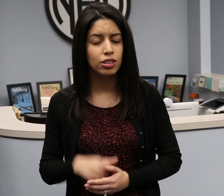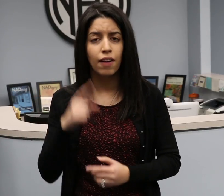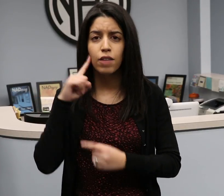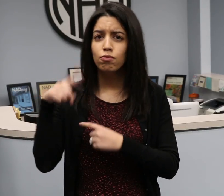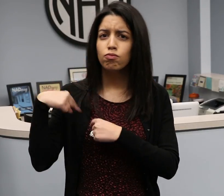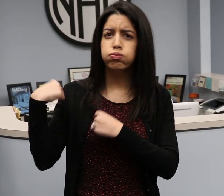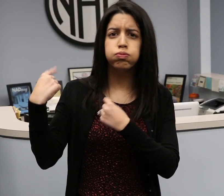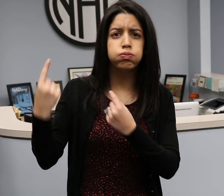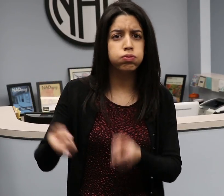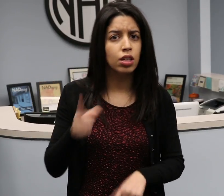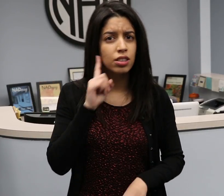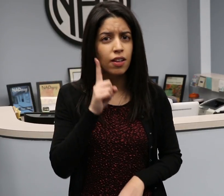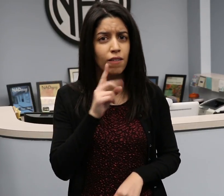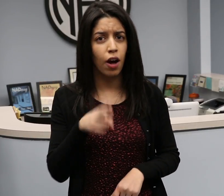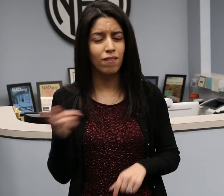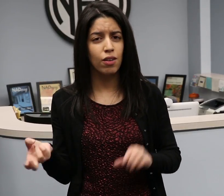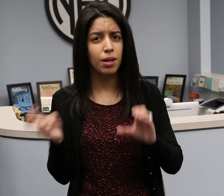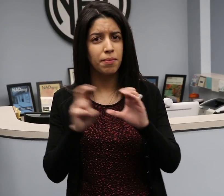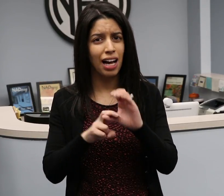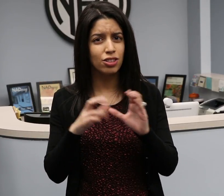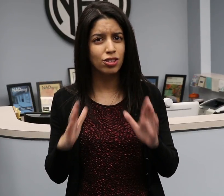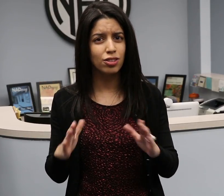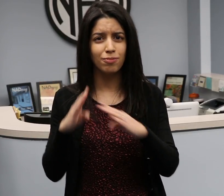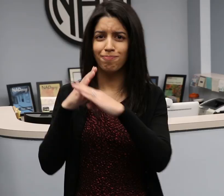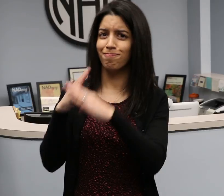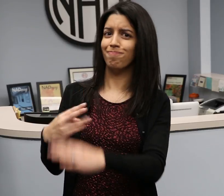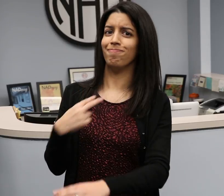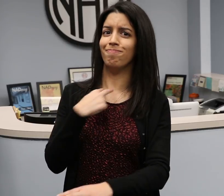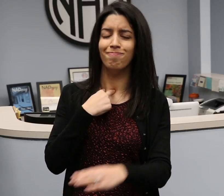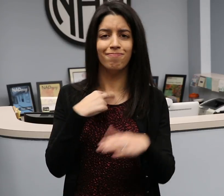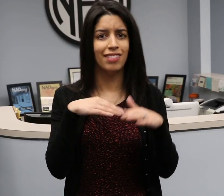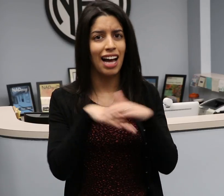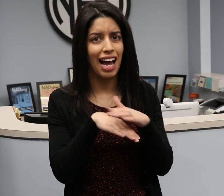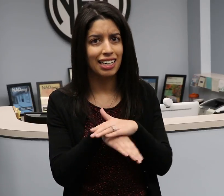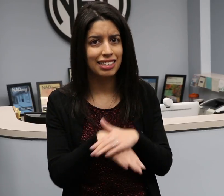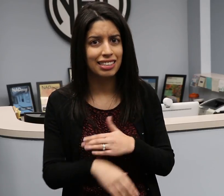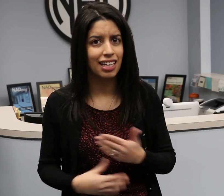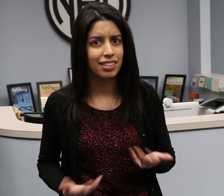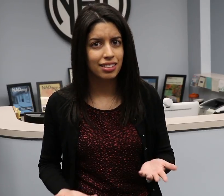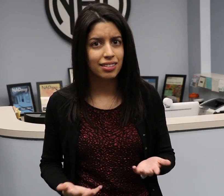For many years, deaf and hard of hearing passengers have been denied access to in-flight entertainment and communications during flights.